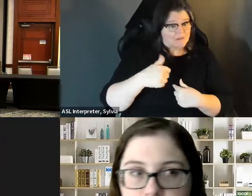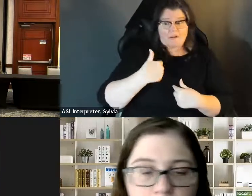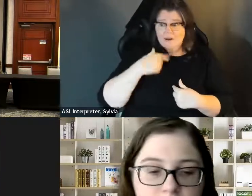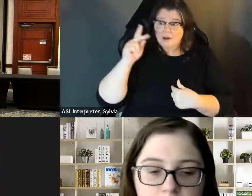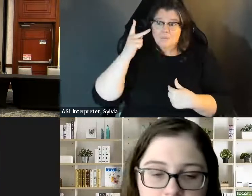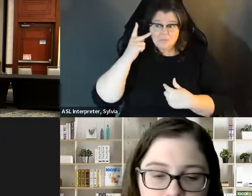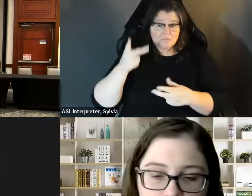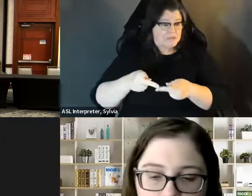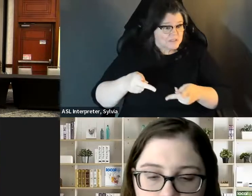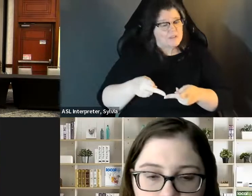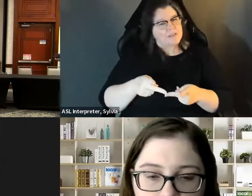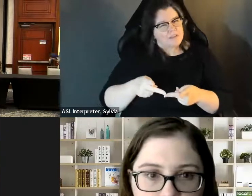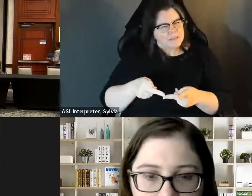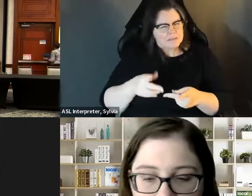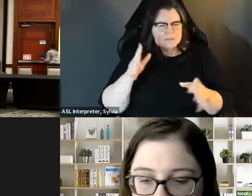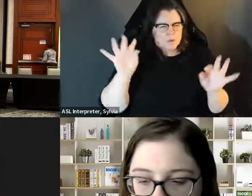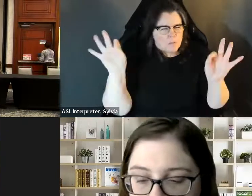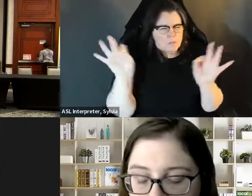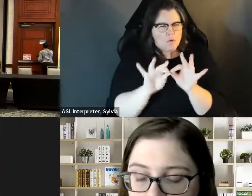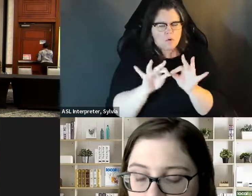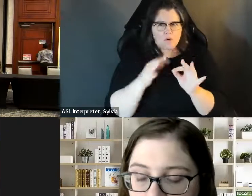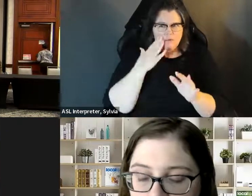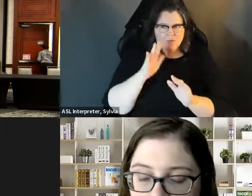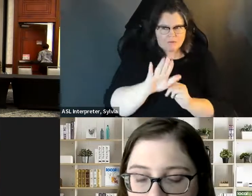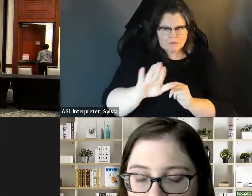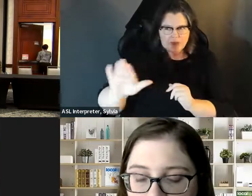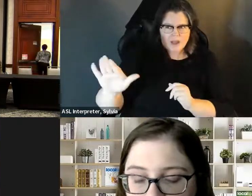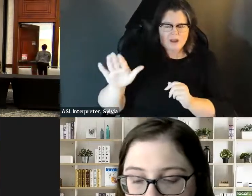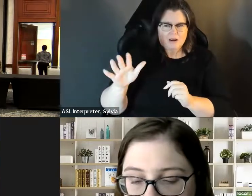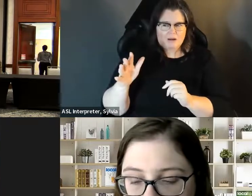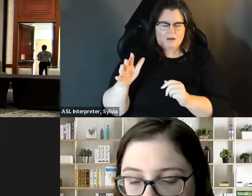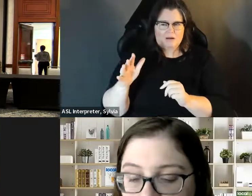and more who are being open about it and I think that movement is going to be really important and, you know,